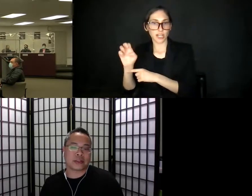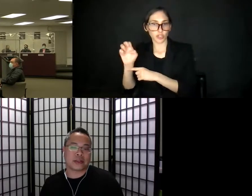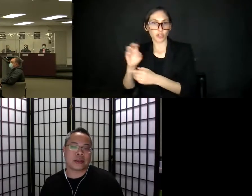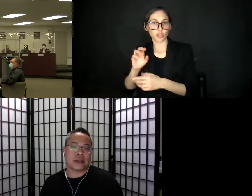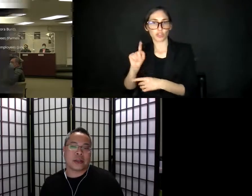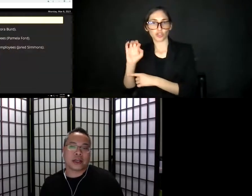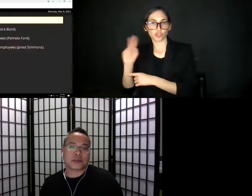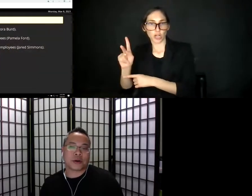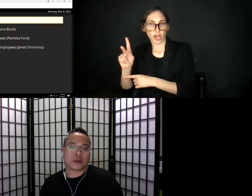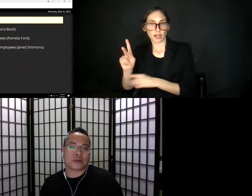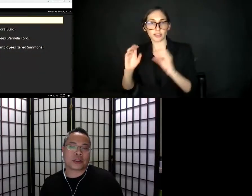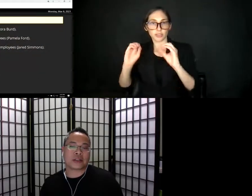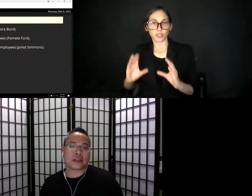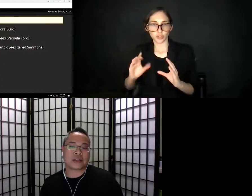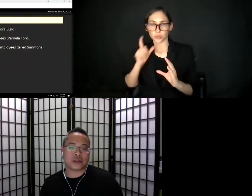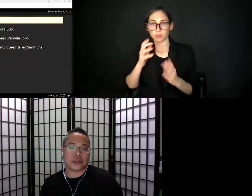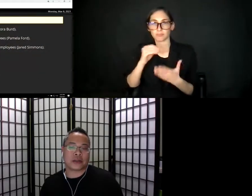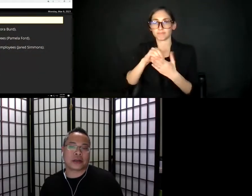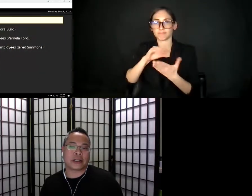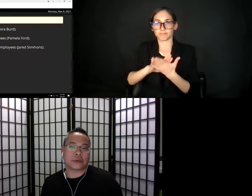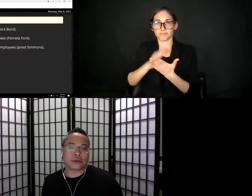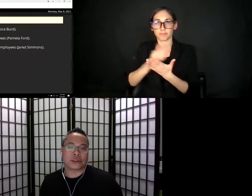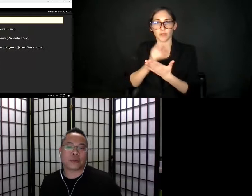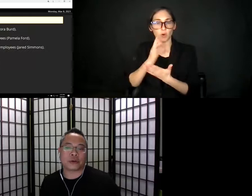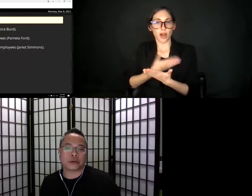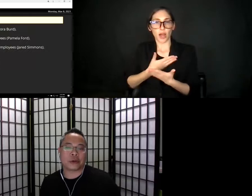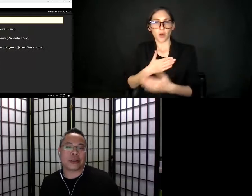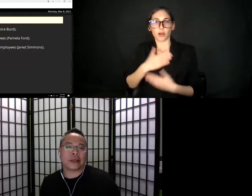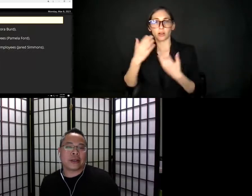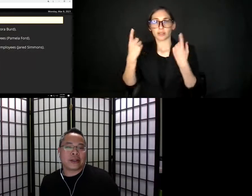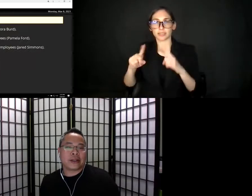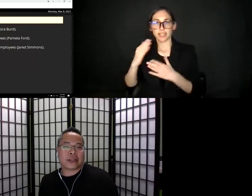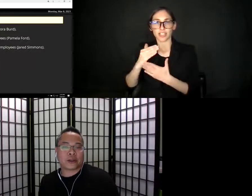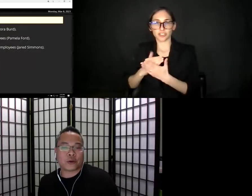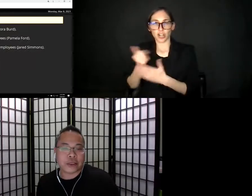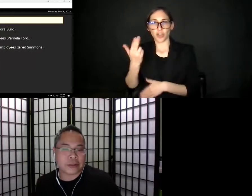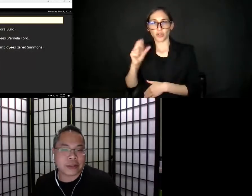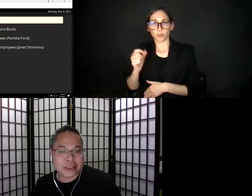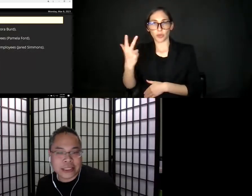in as part of the Consent Agenda Item 13.3. The Senate congratulates each